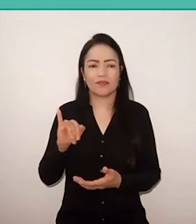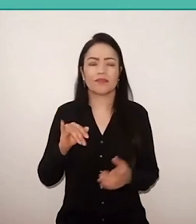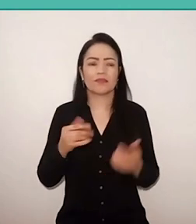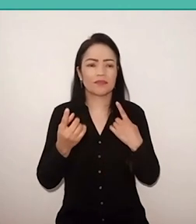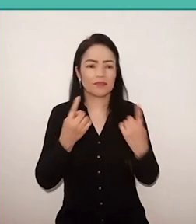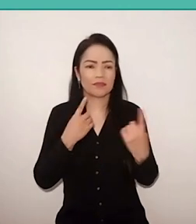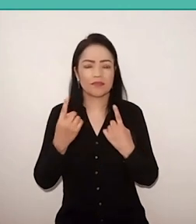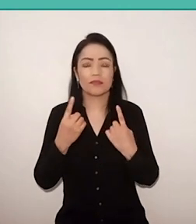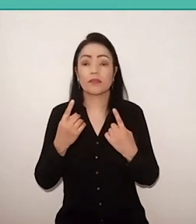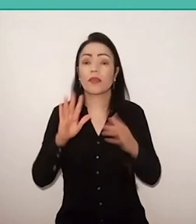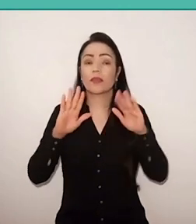political practice.